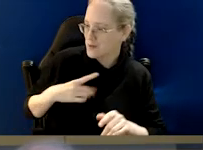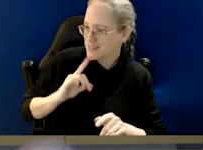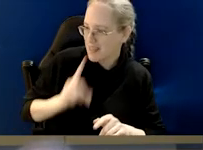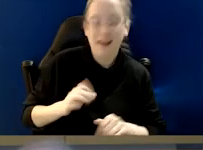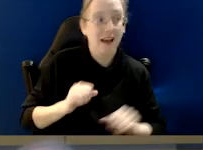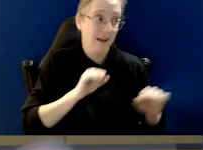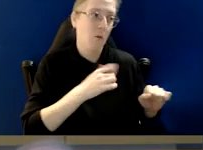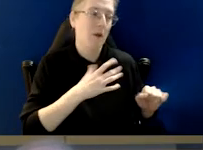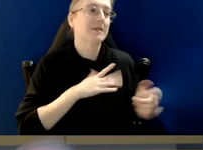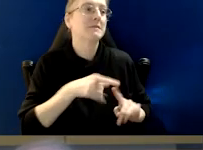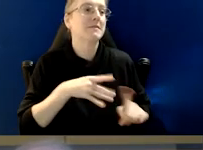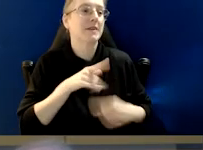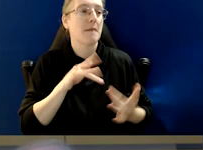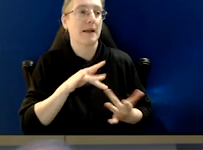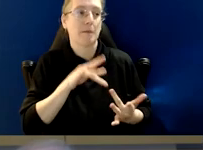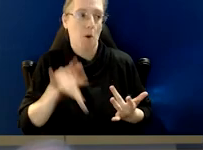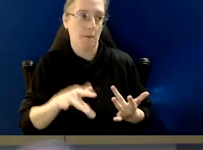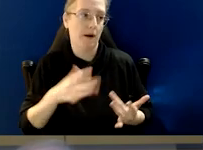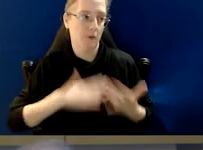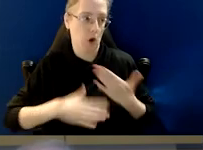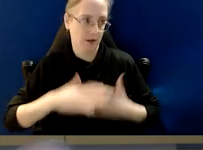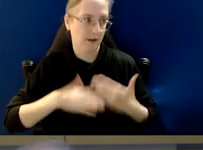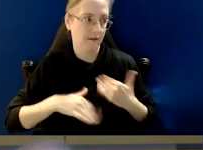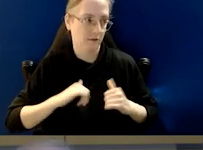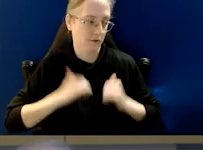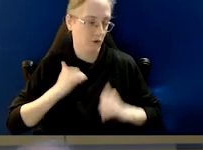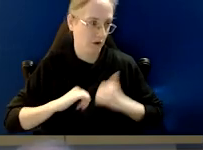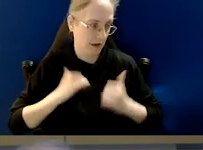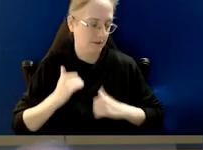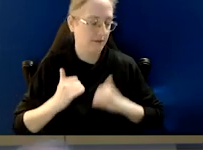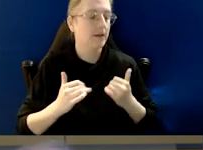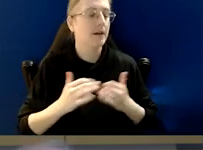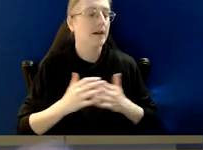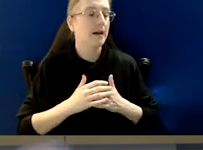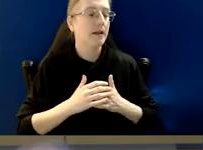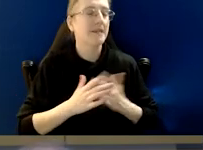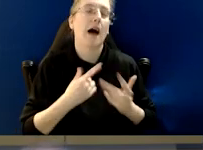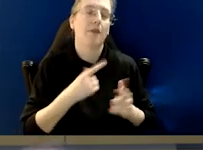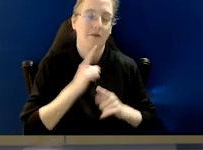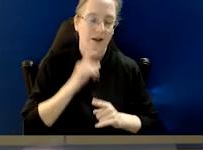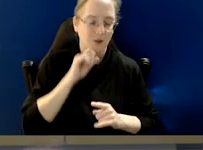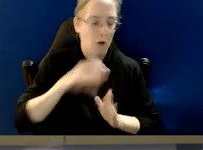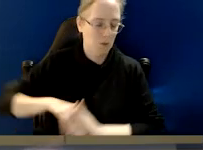Specifically about improper conduct? I mean, there's a lot of other advice that I might just leave for now.